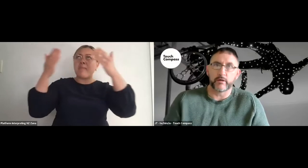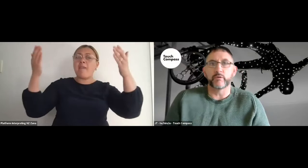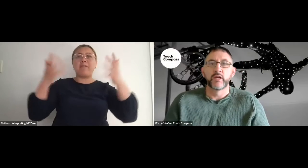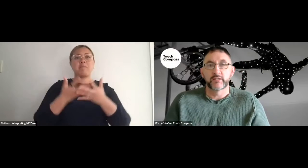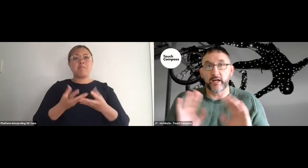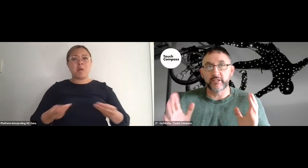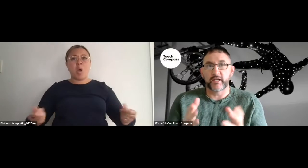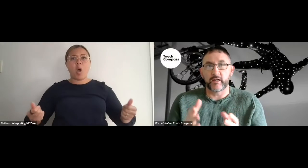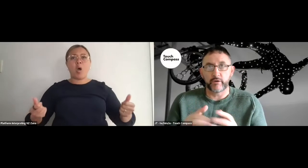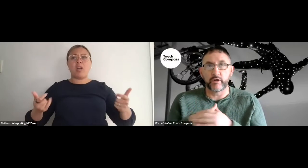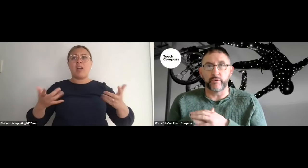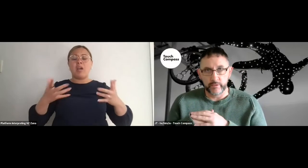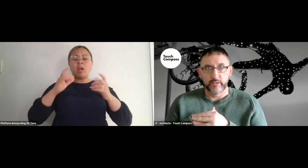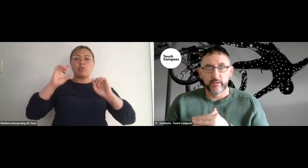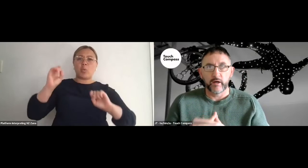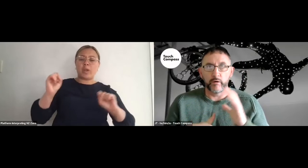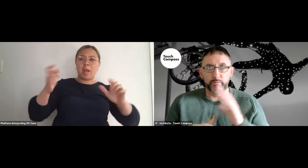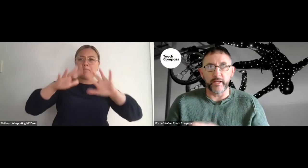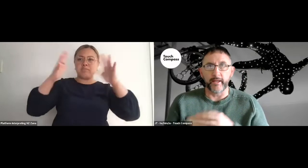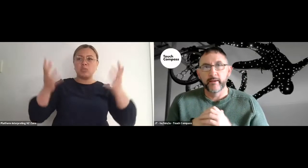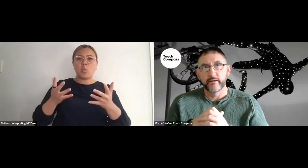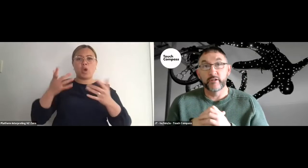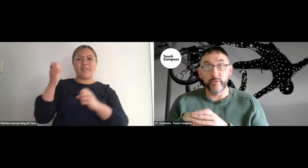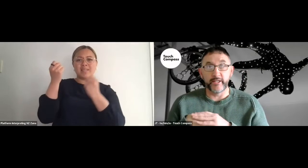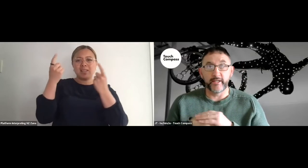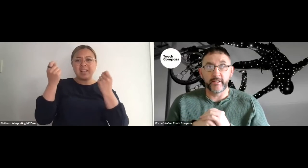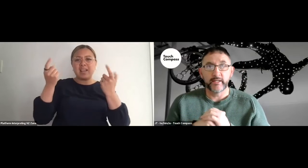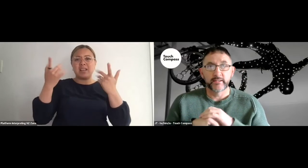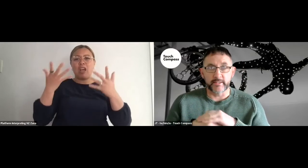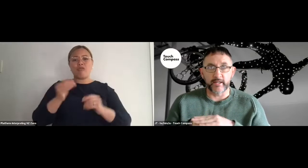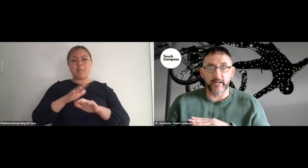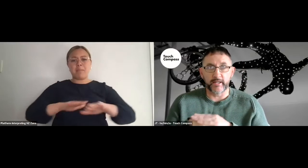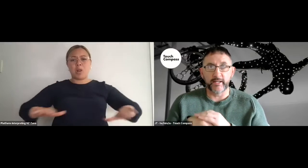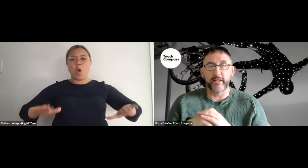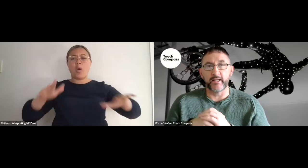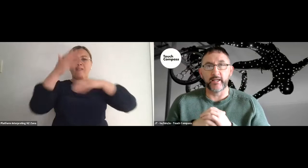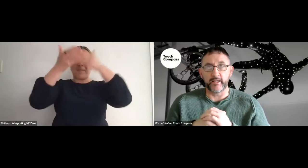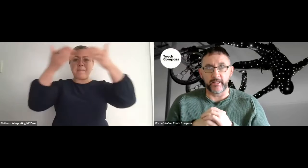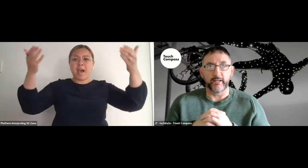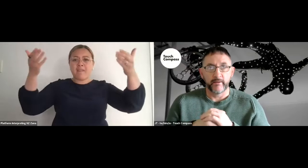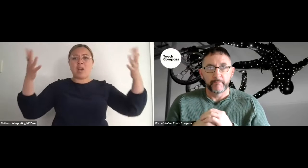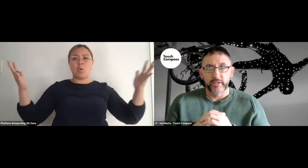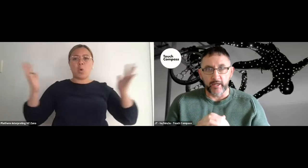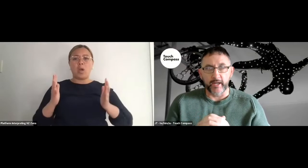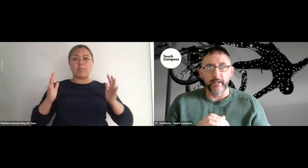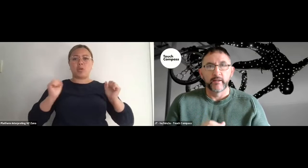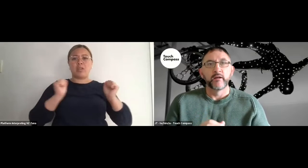Tātai aho rau. Haumi e, hui e. Tāiki e!